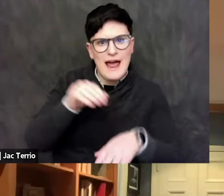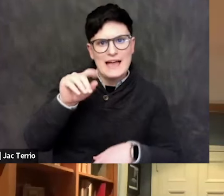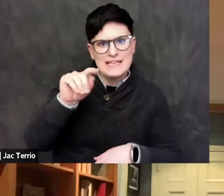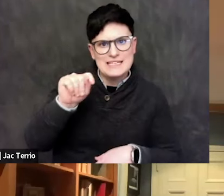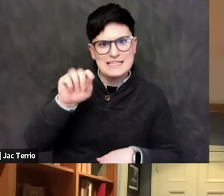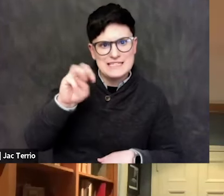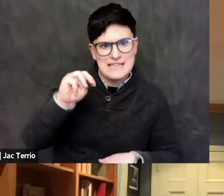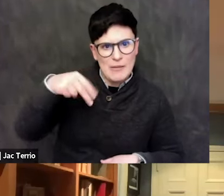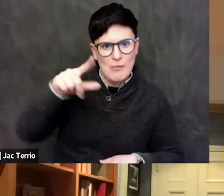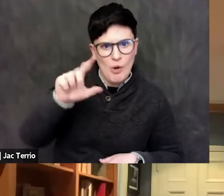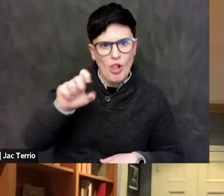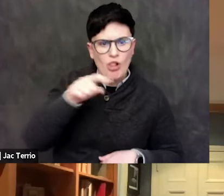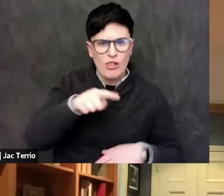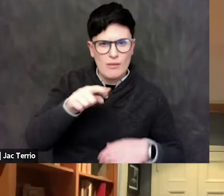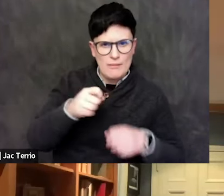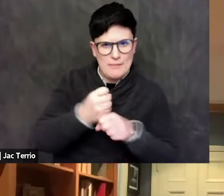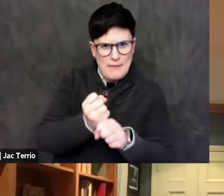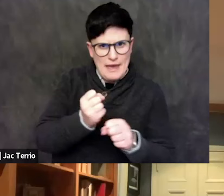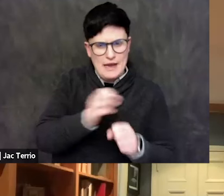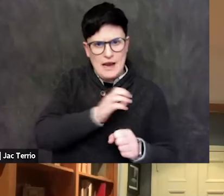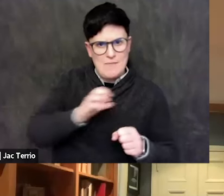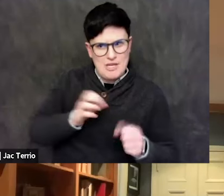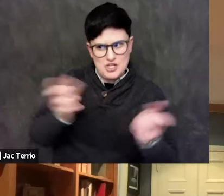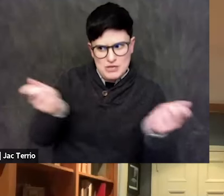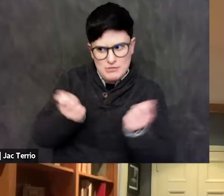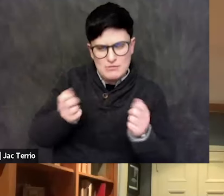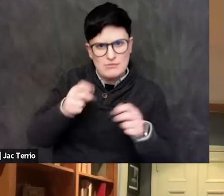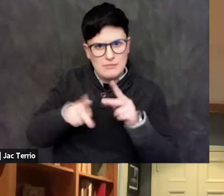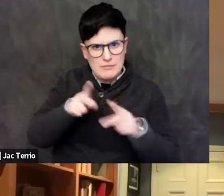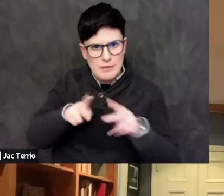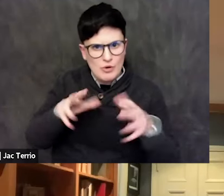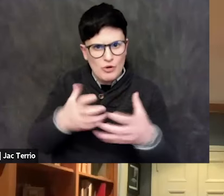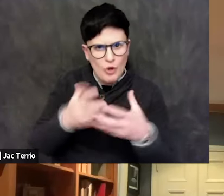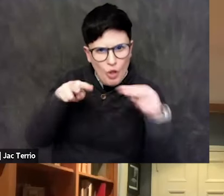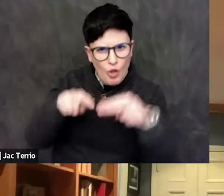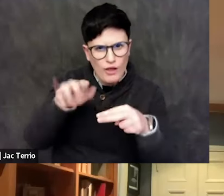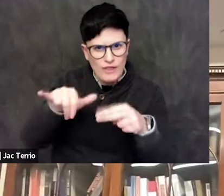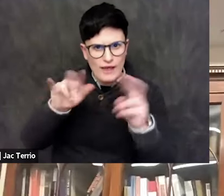And it really just isn't a question of support for students, which is important,